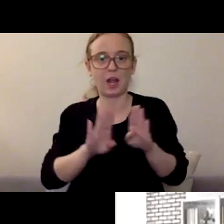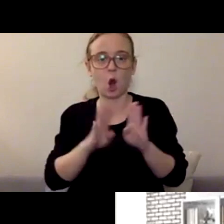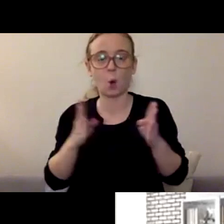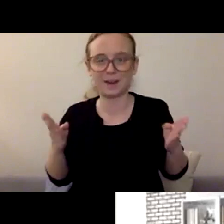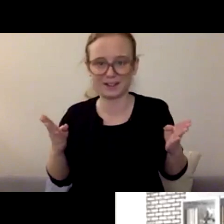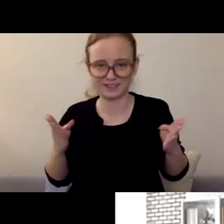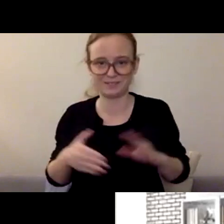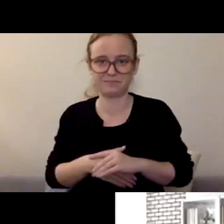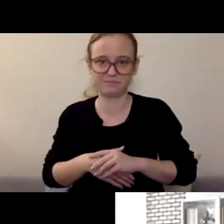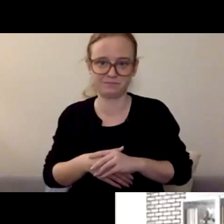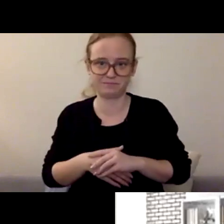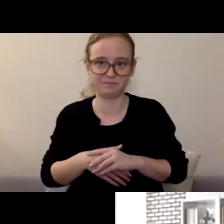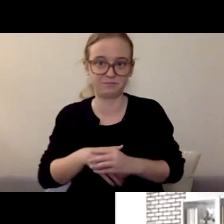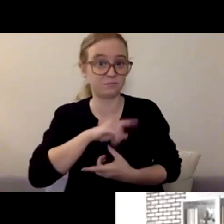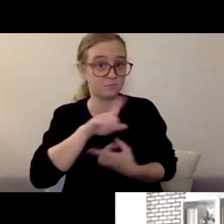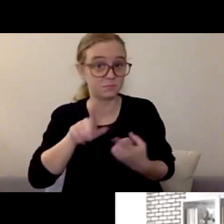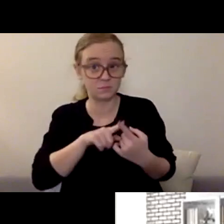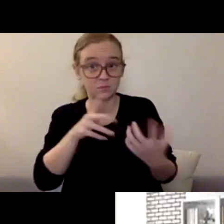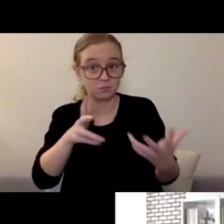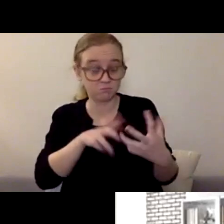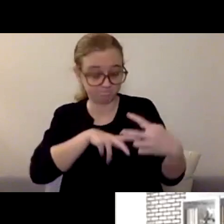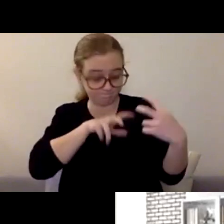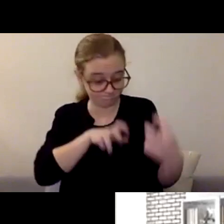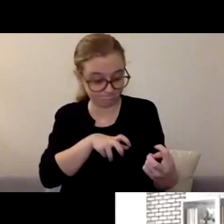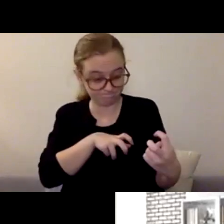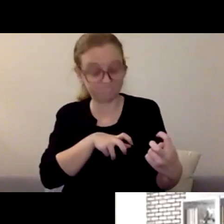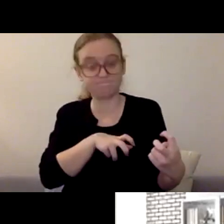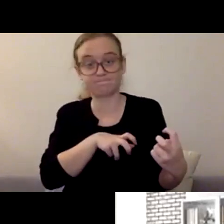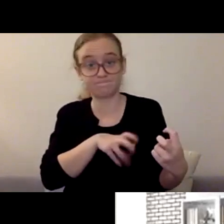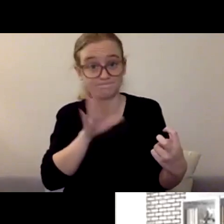And just know that it will get better, they will age up,